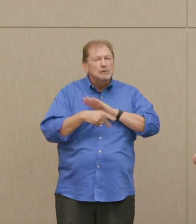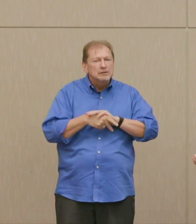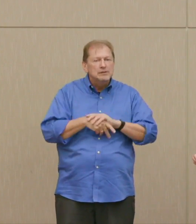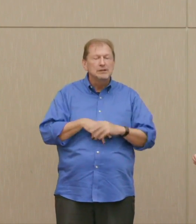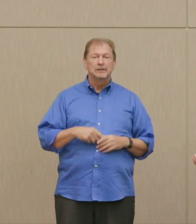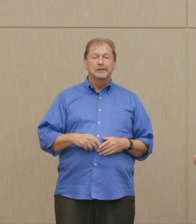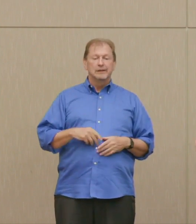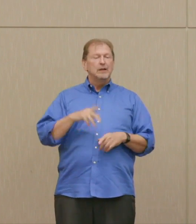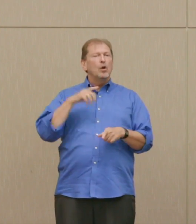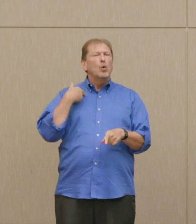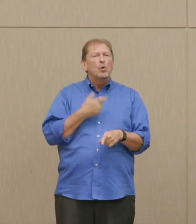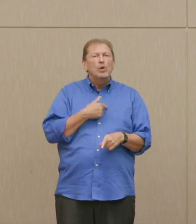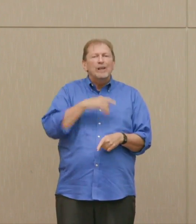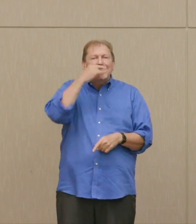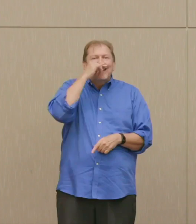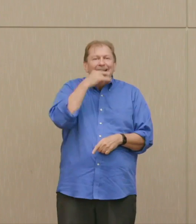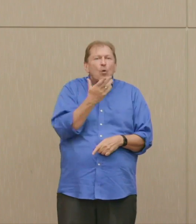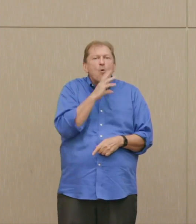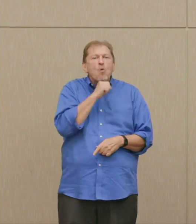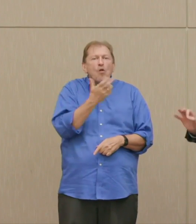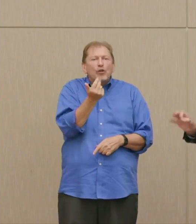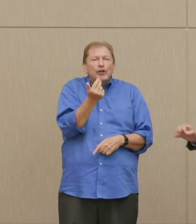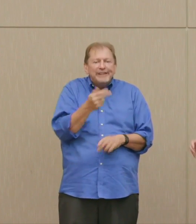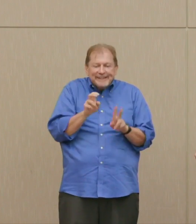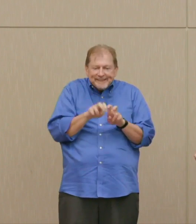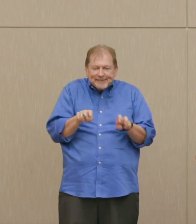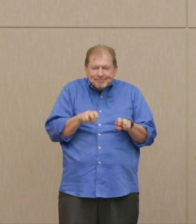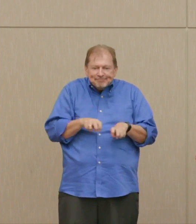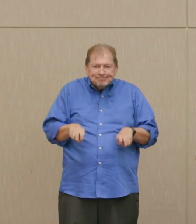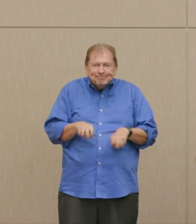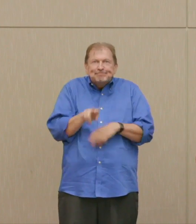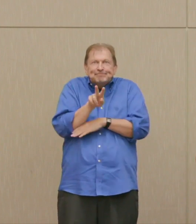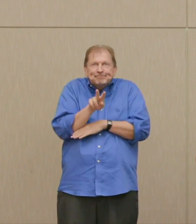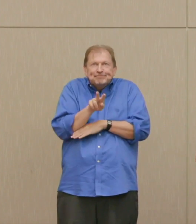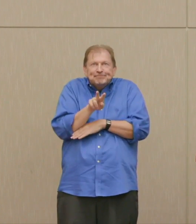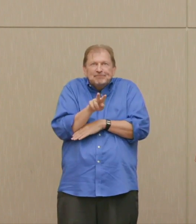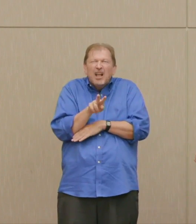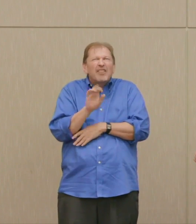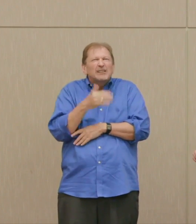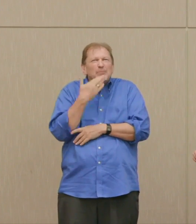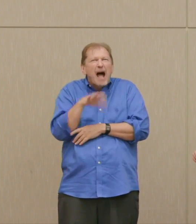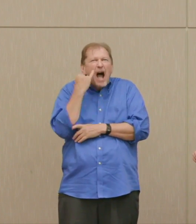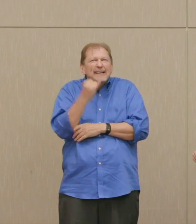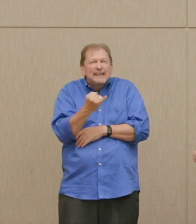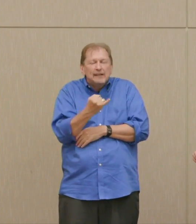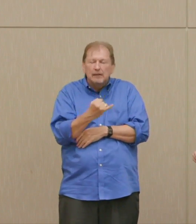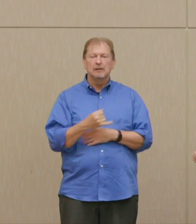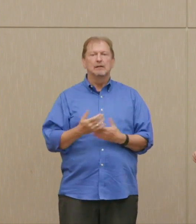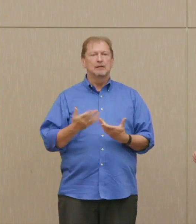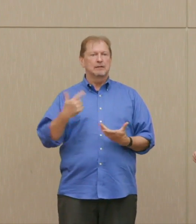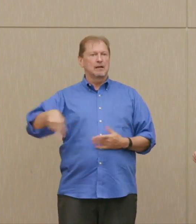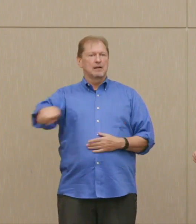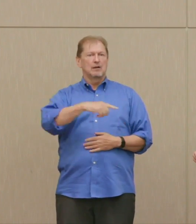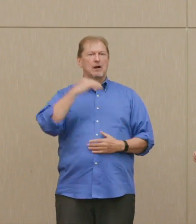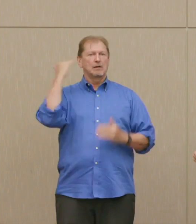olds who came to the problem fresh without the biases of a wonderful weapon that ended